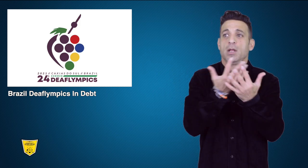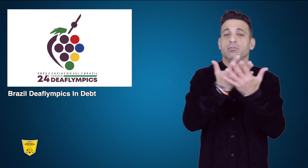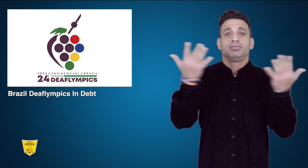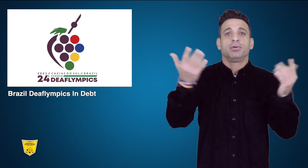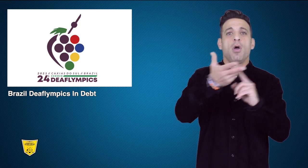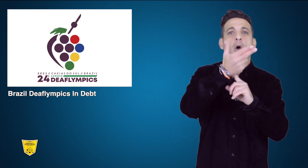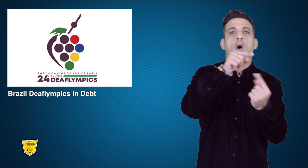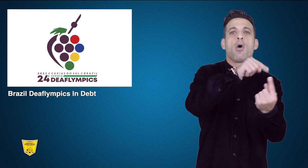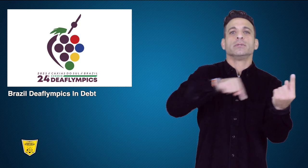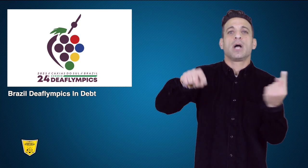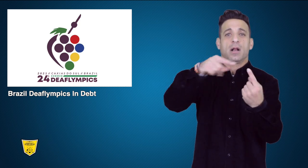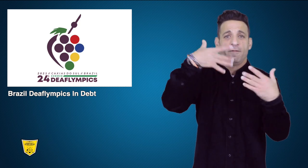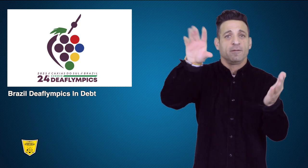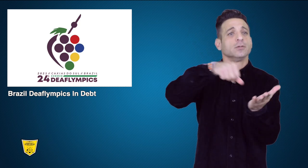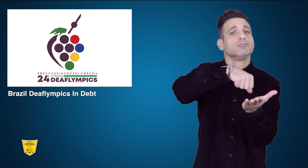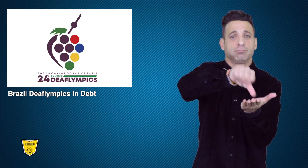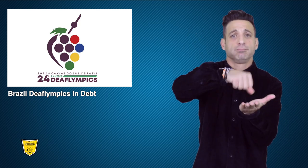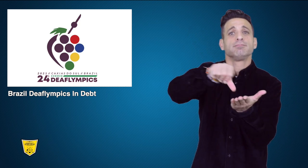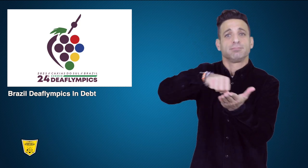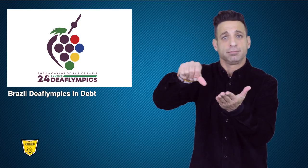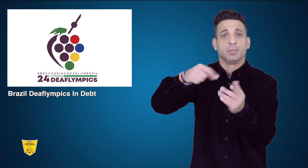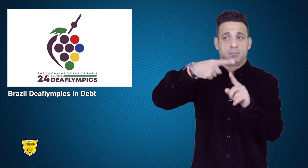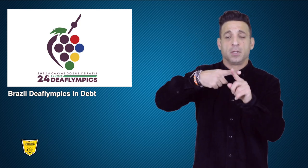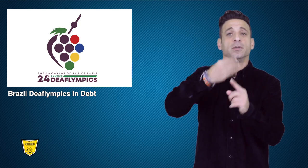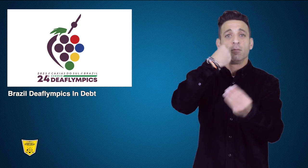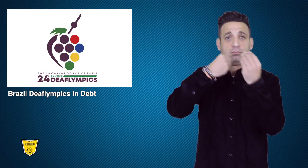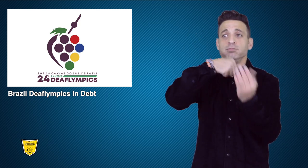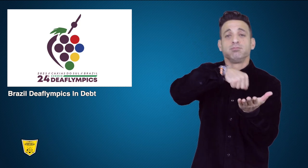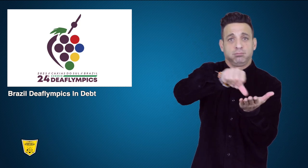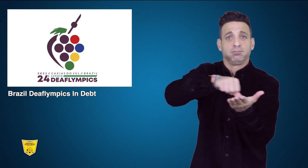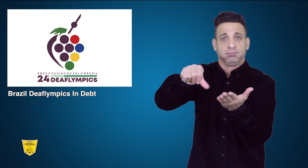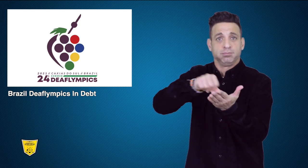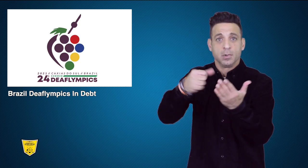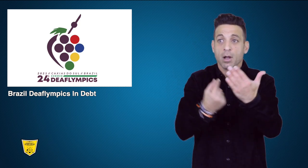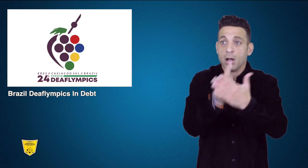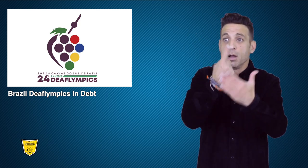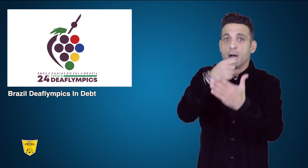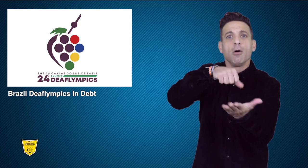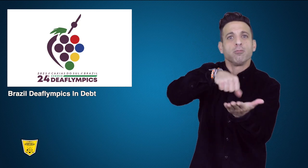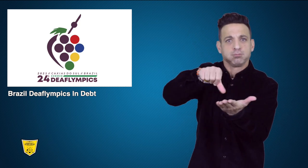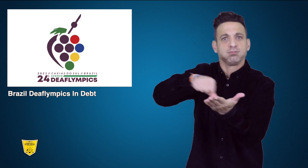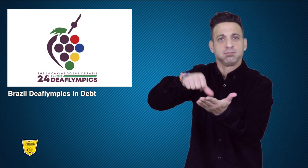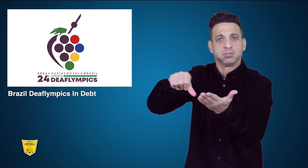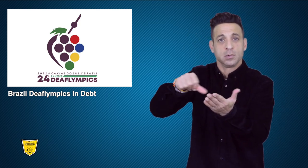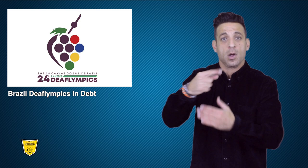well as food and event broadcasting suppliers.